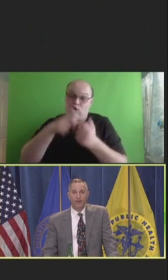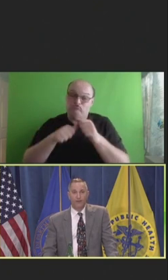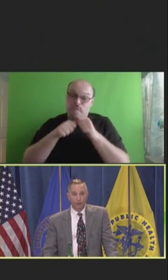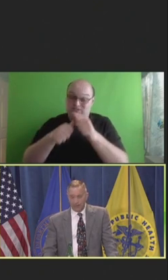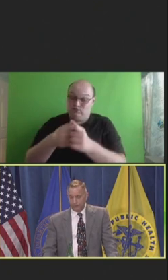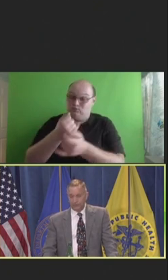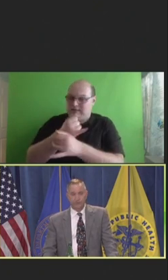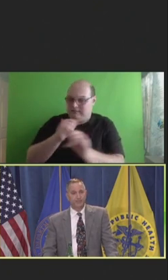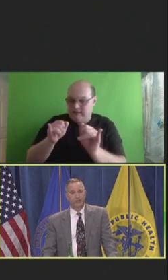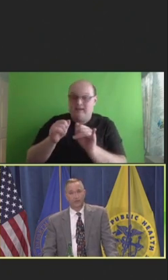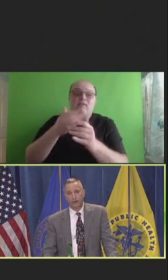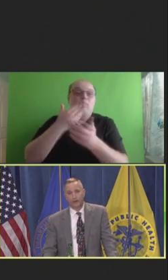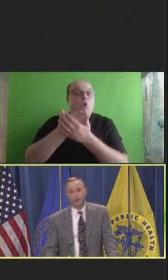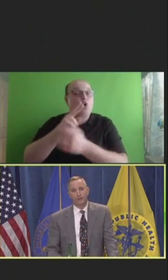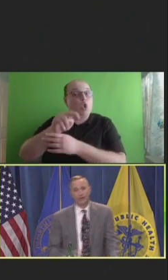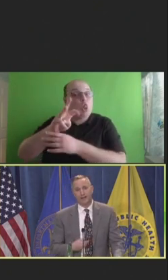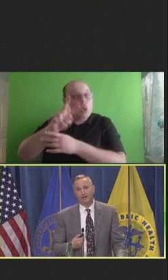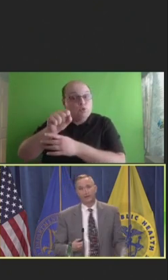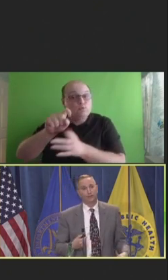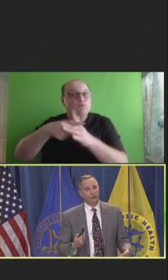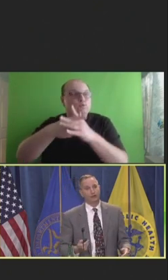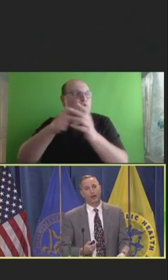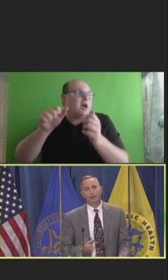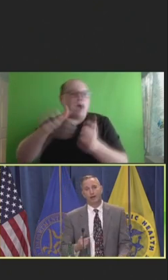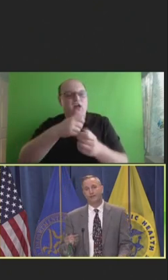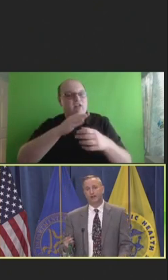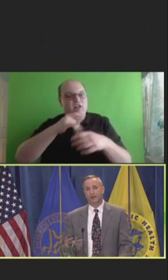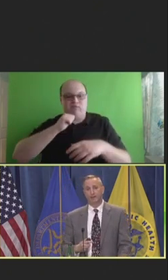The great news is we started working with another larger nonprofit called The Public